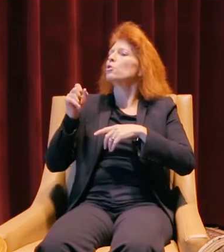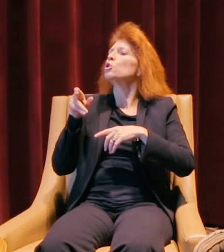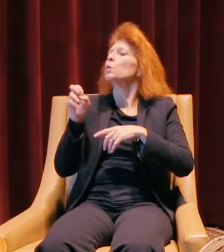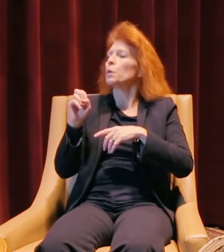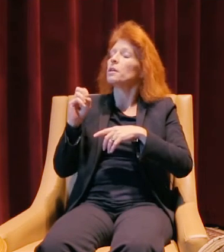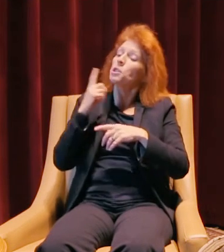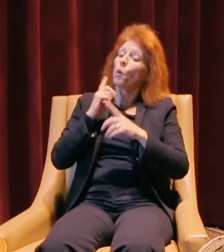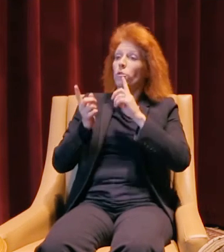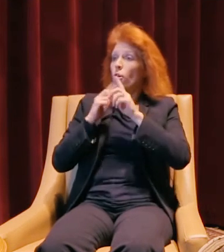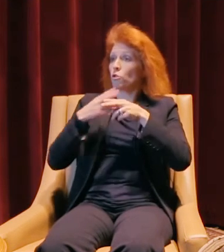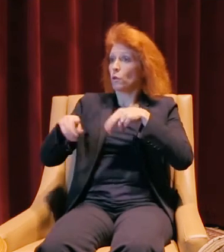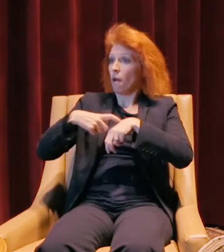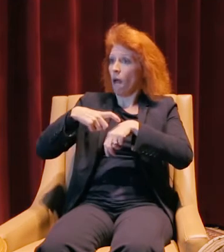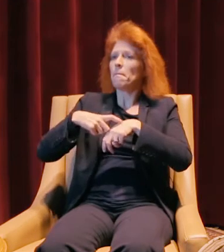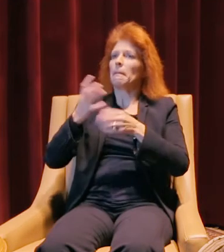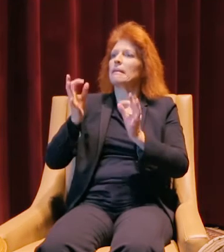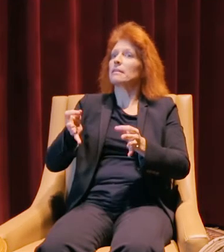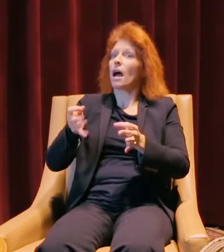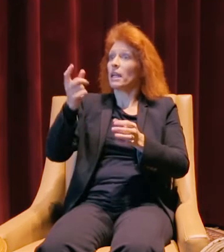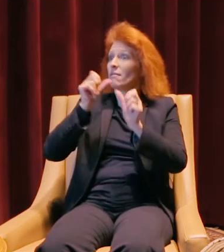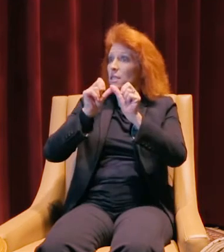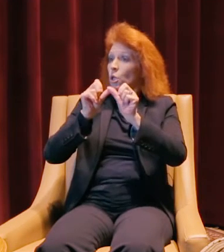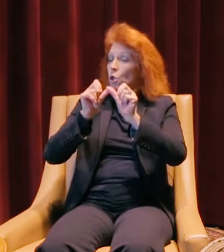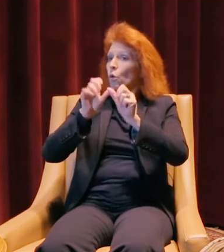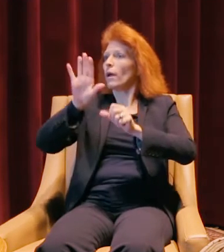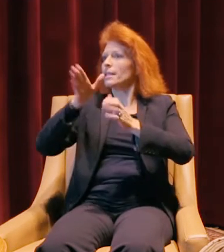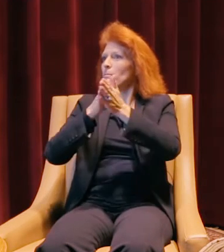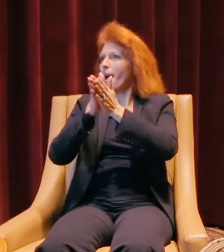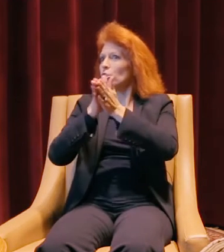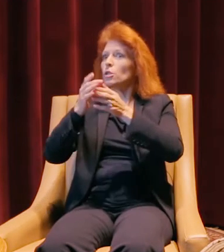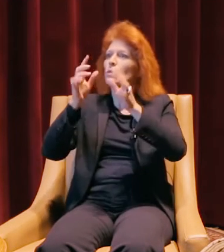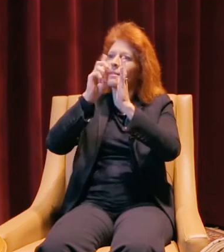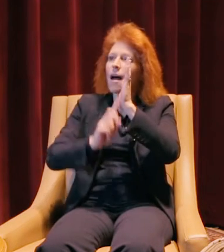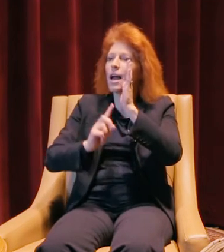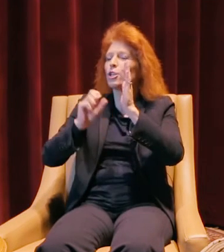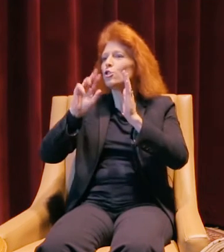and decided that he could continue on with his passion, which was designing superchargers,